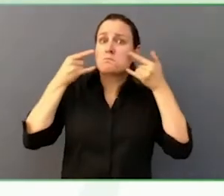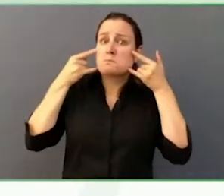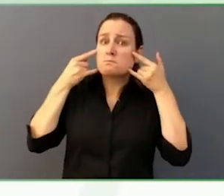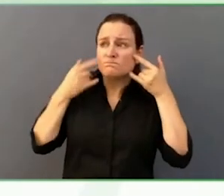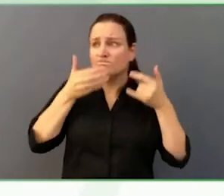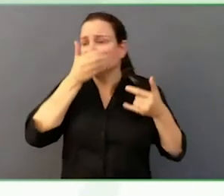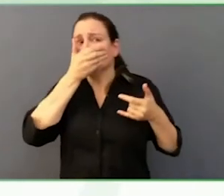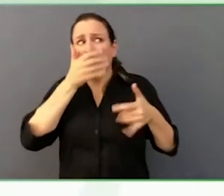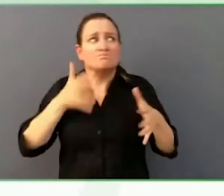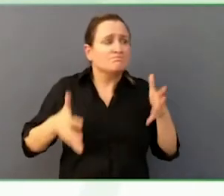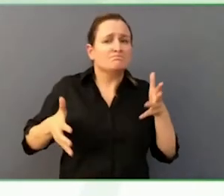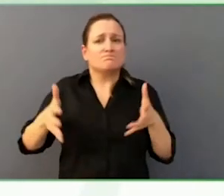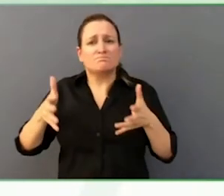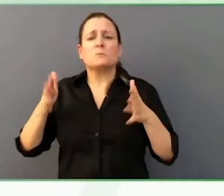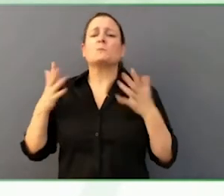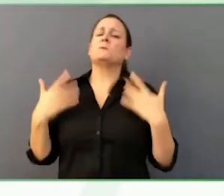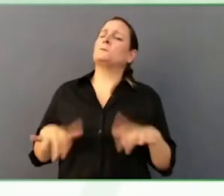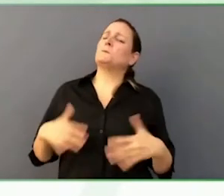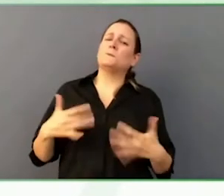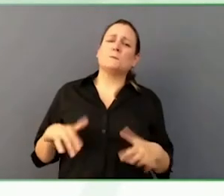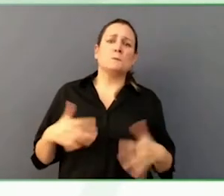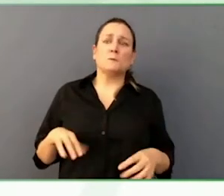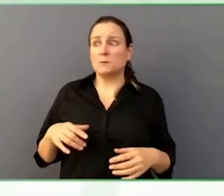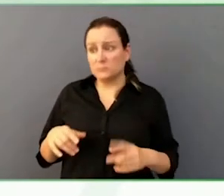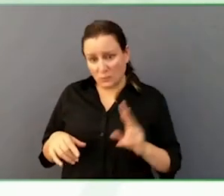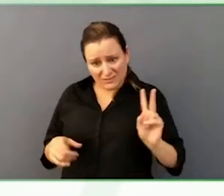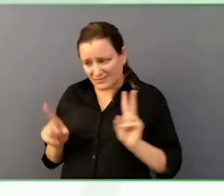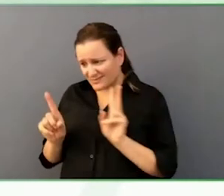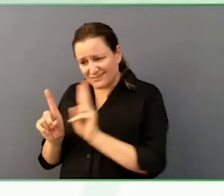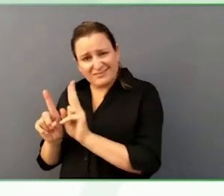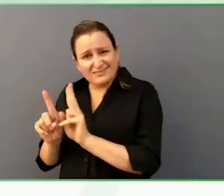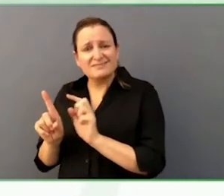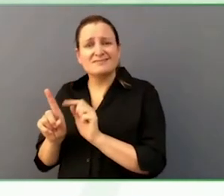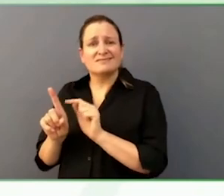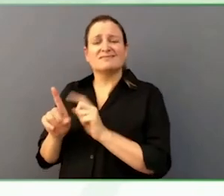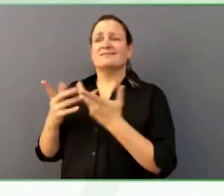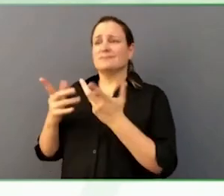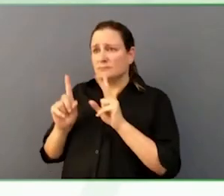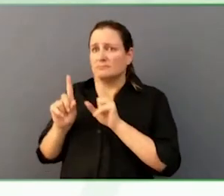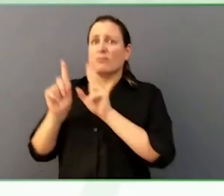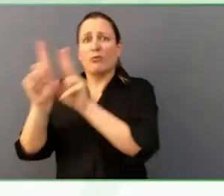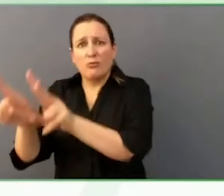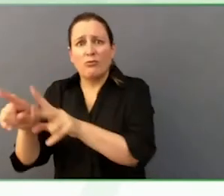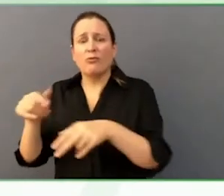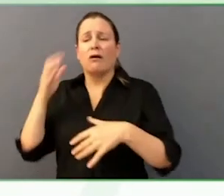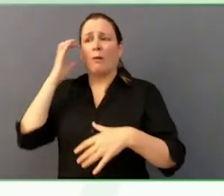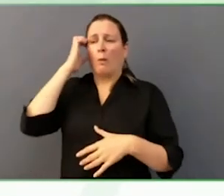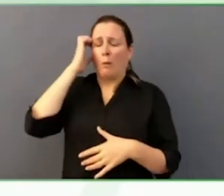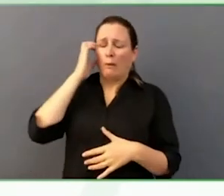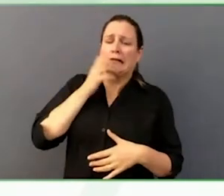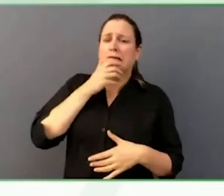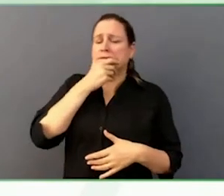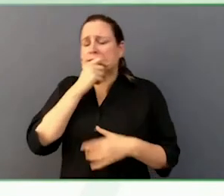Nicholas with Donna as well, and the family, everybody works to make